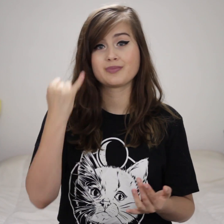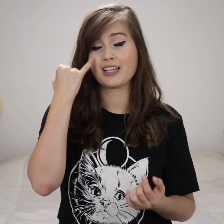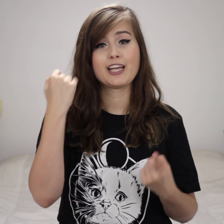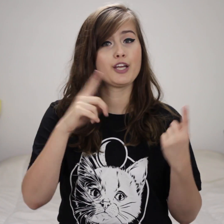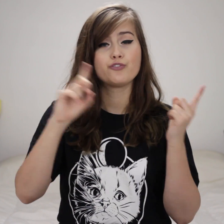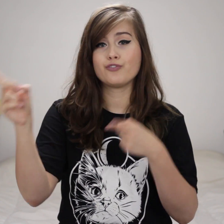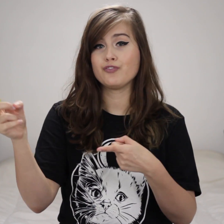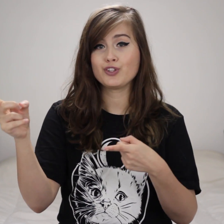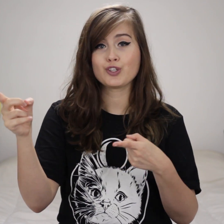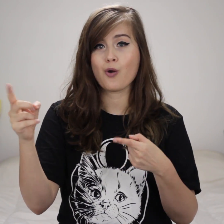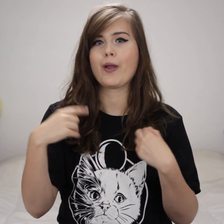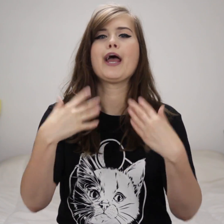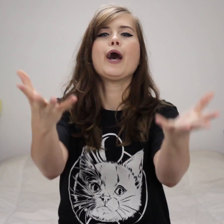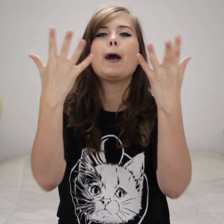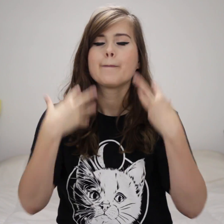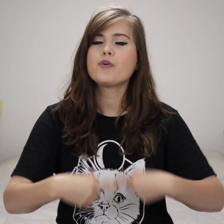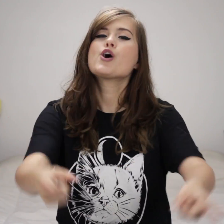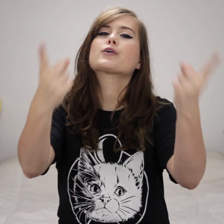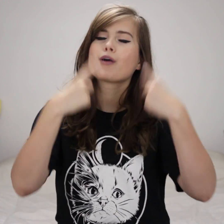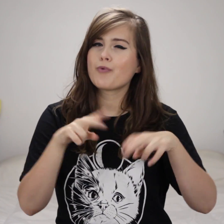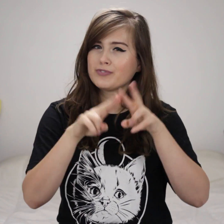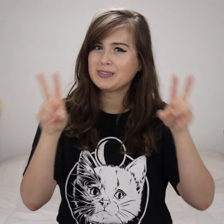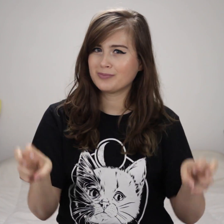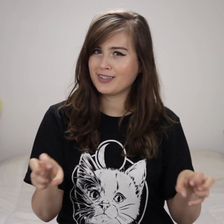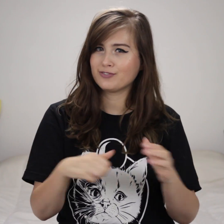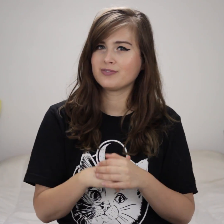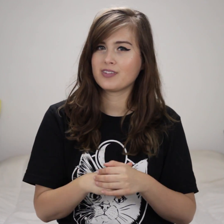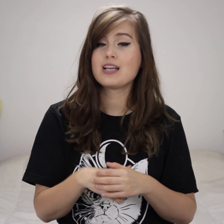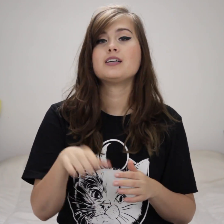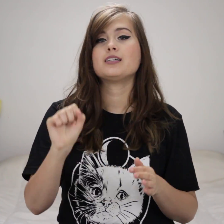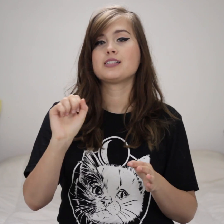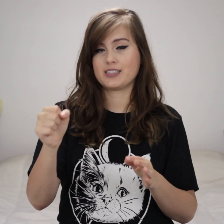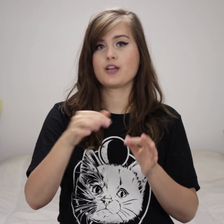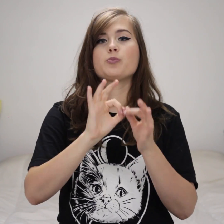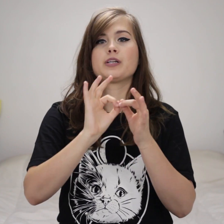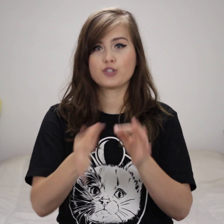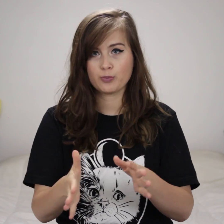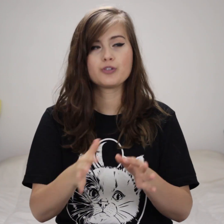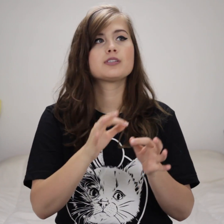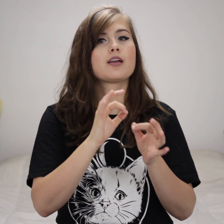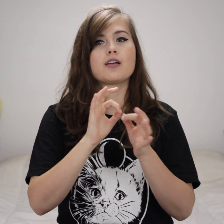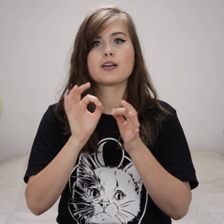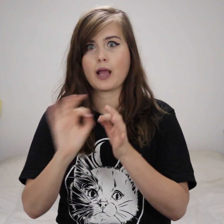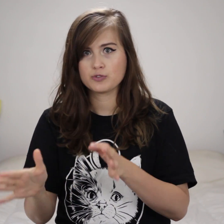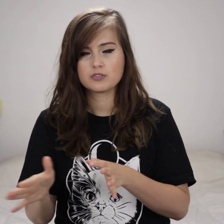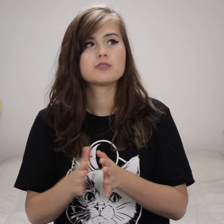If you're going to VidCon, please come to the panels. There will be interpreters and CART there.